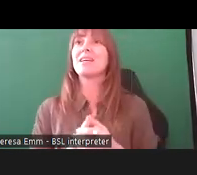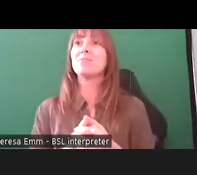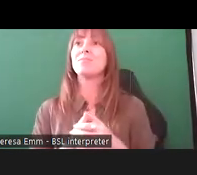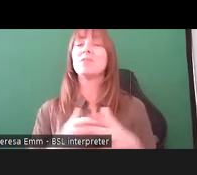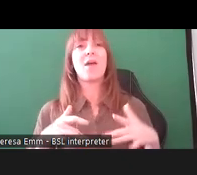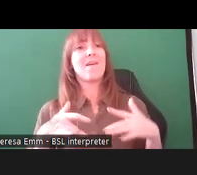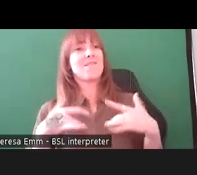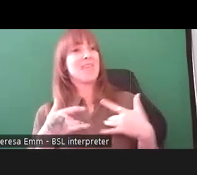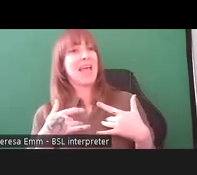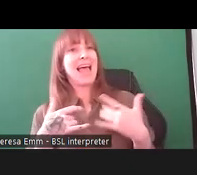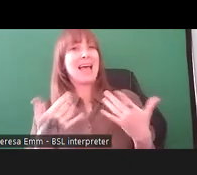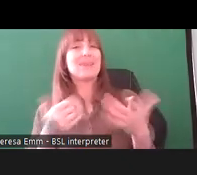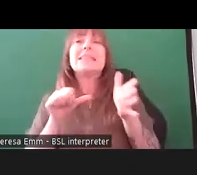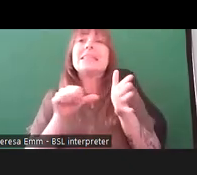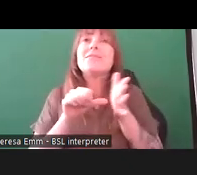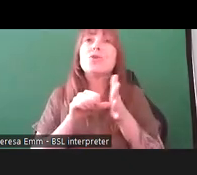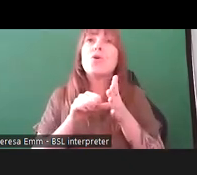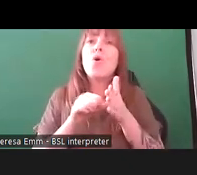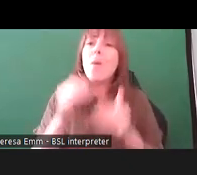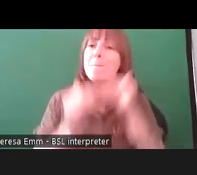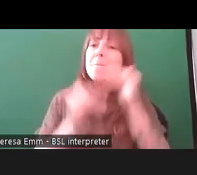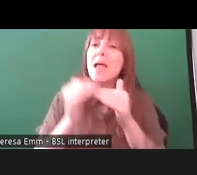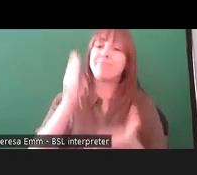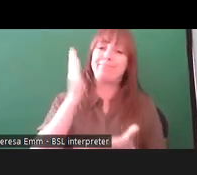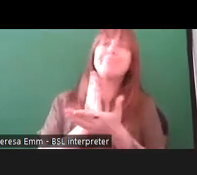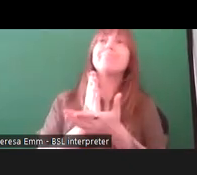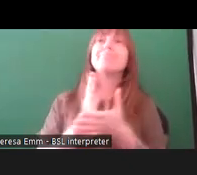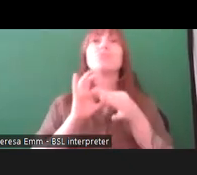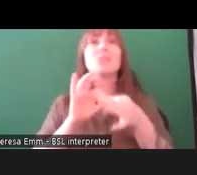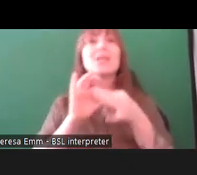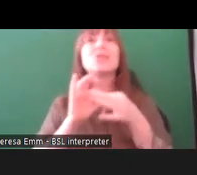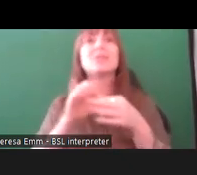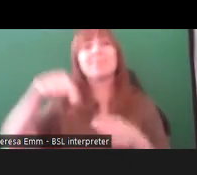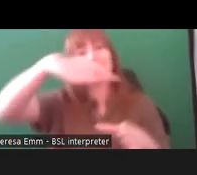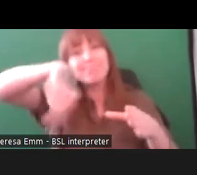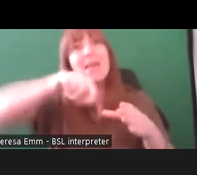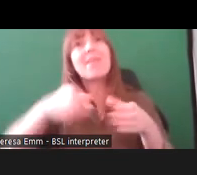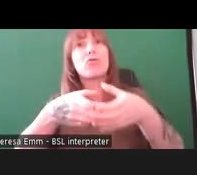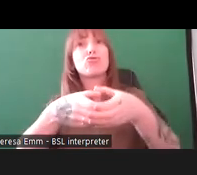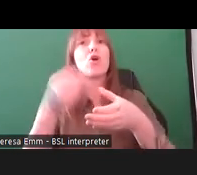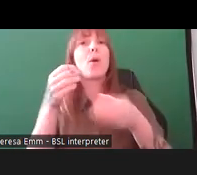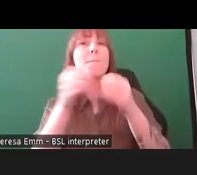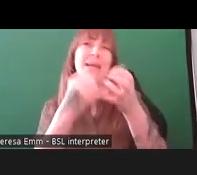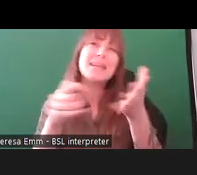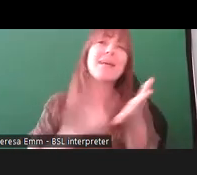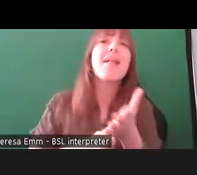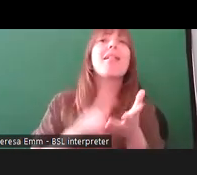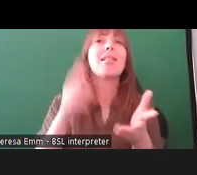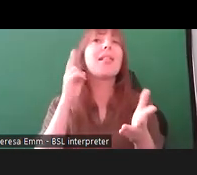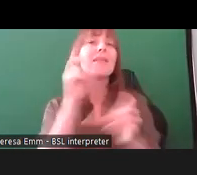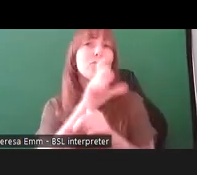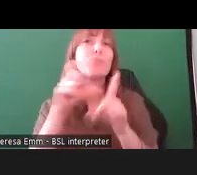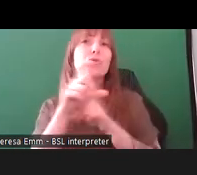for building trusting relationships. But we did manage to change the dynamic of that group over